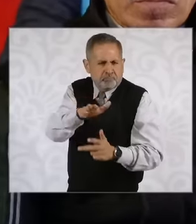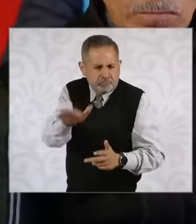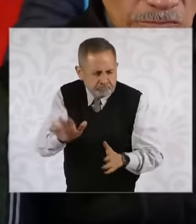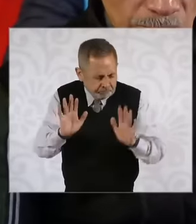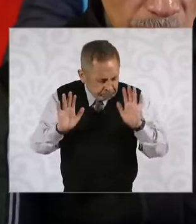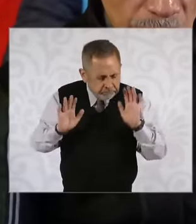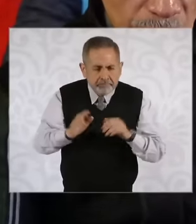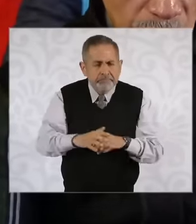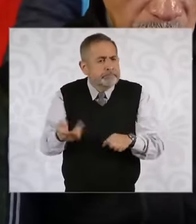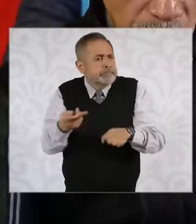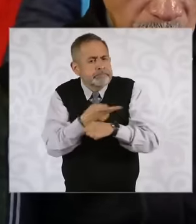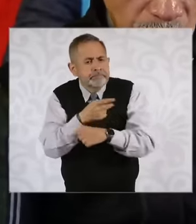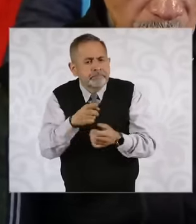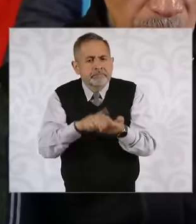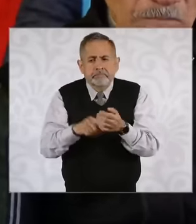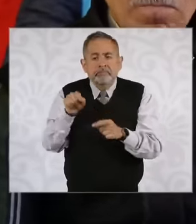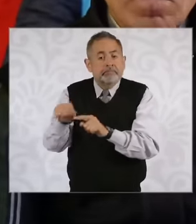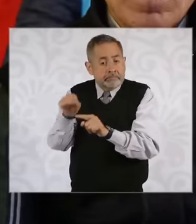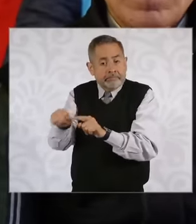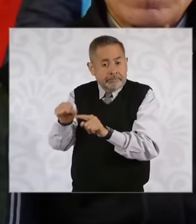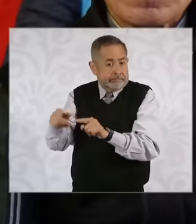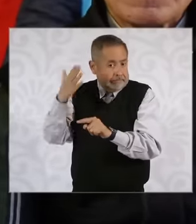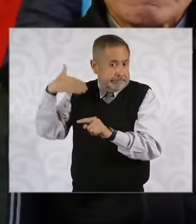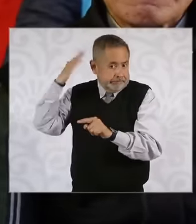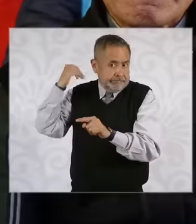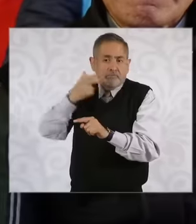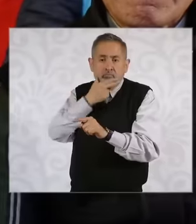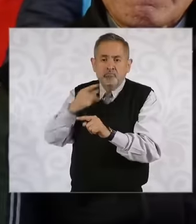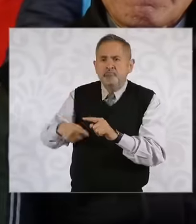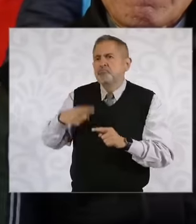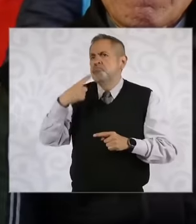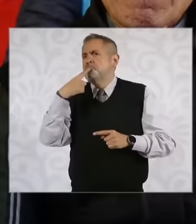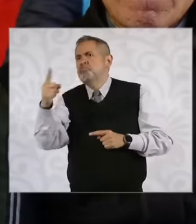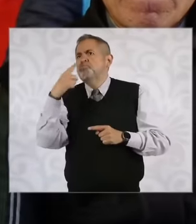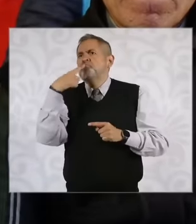regarding the complaints that he made he became one of the most emblematic faces